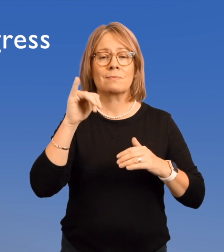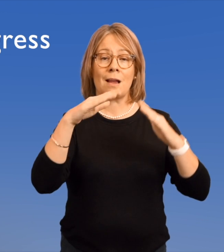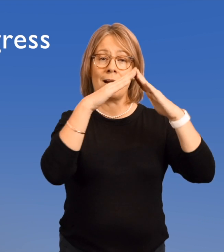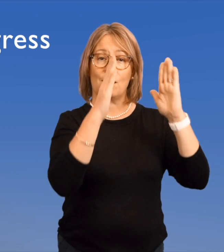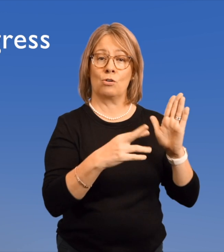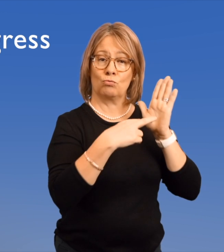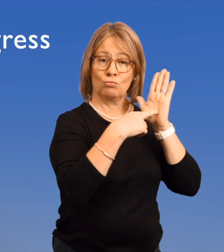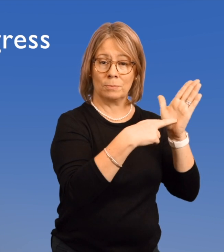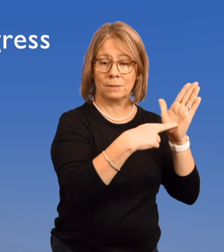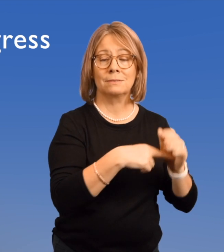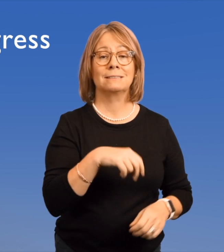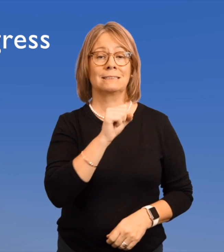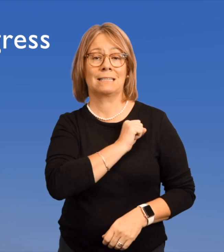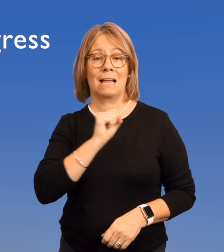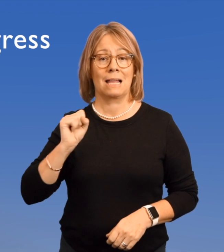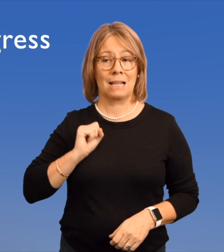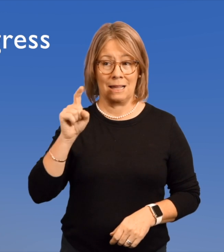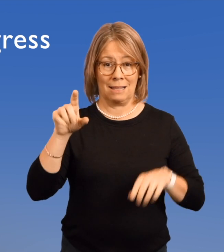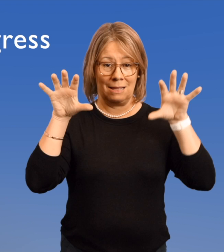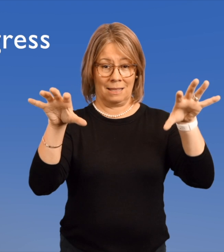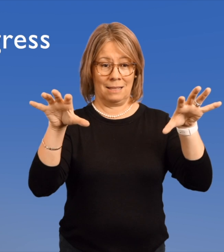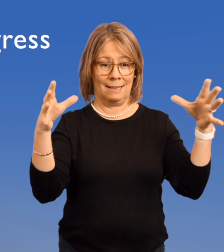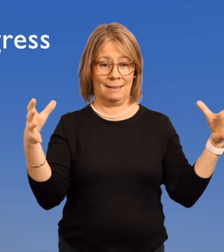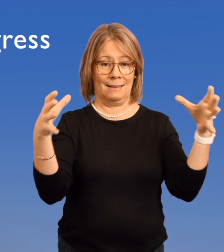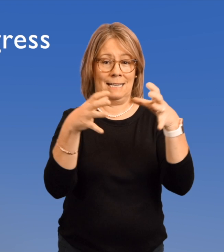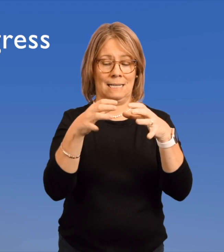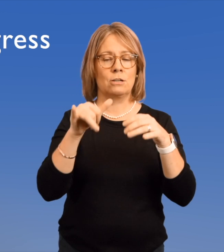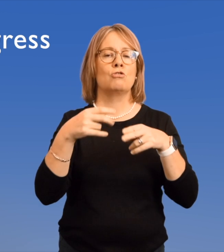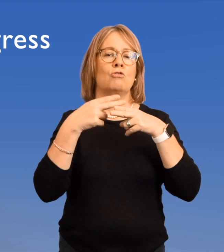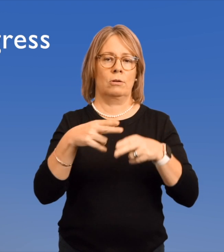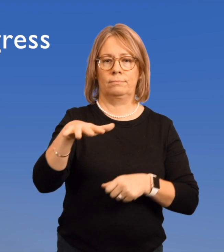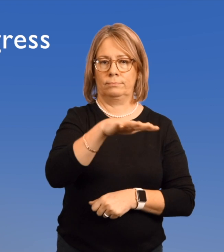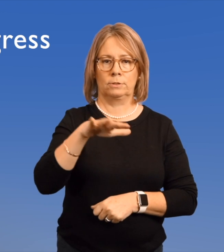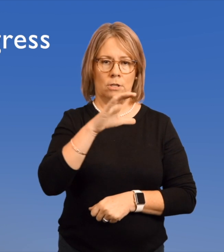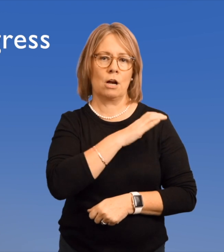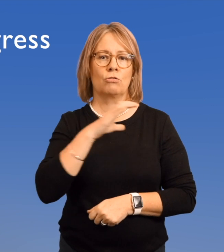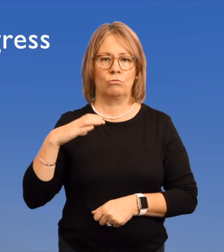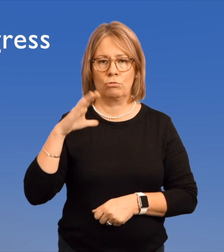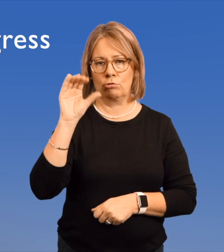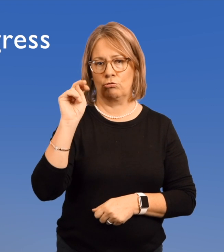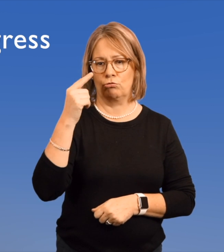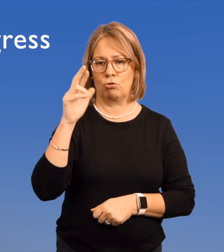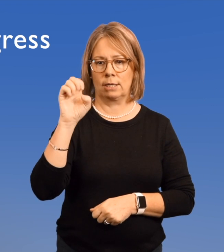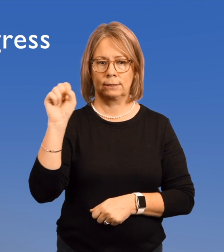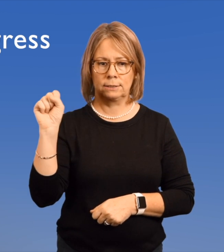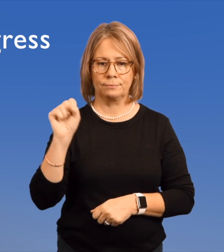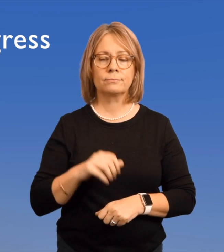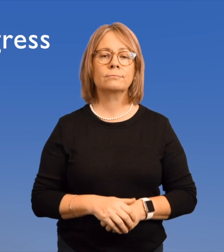The House of Representatives and the Senate, together, create what we call Congress.